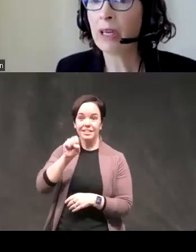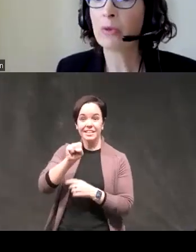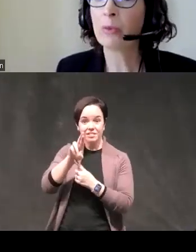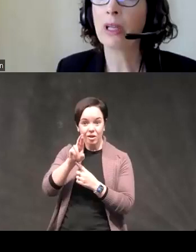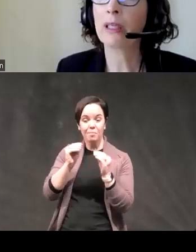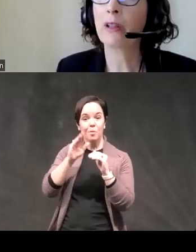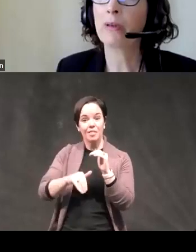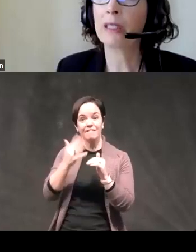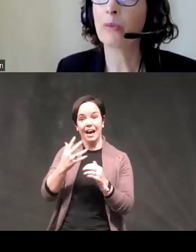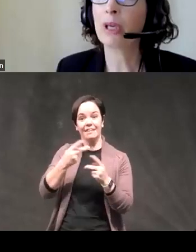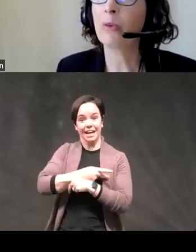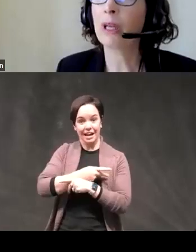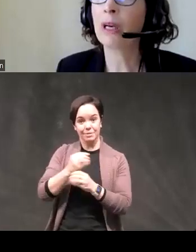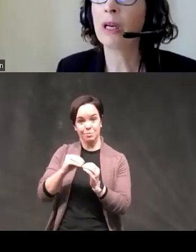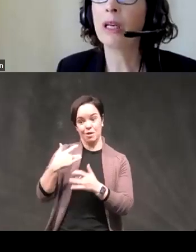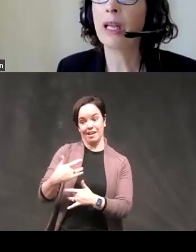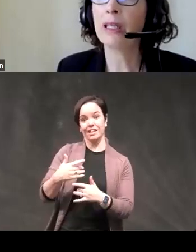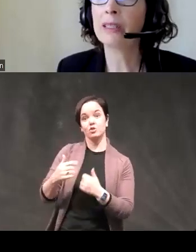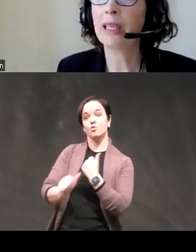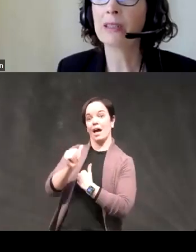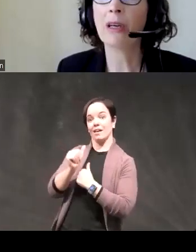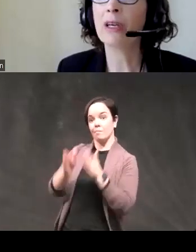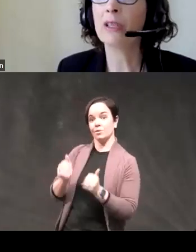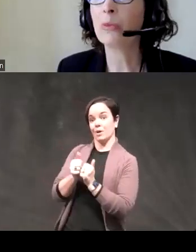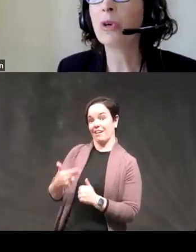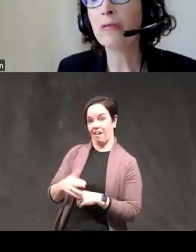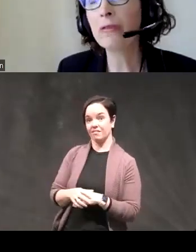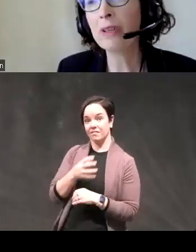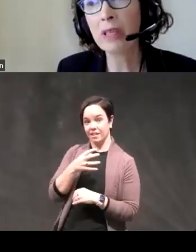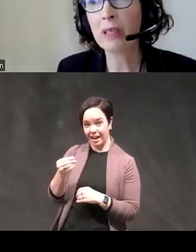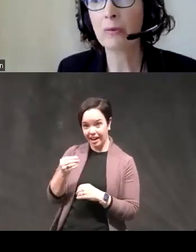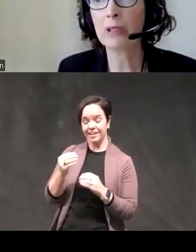five times more likely to threaten somebody with a gun and scsr also more than 15 times